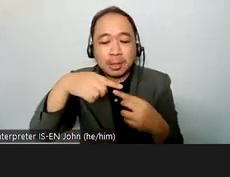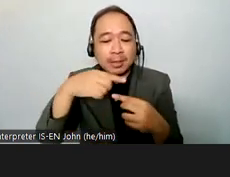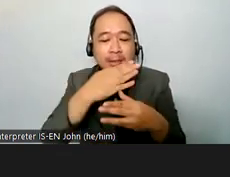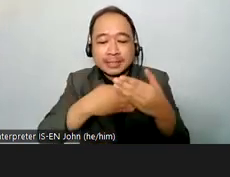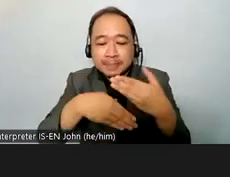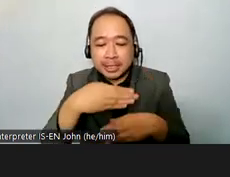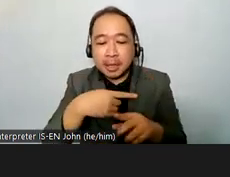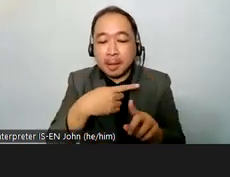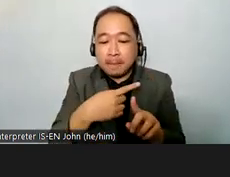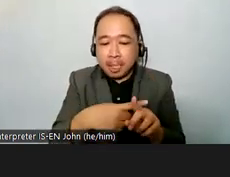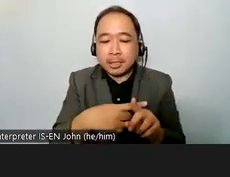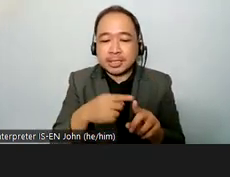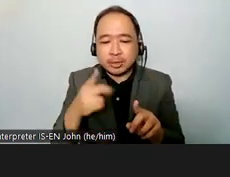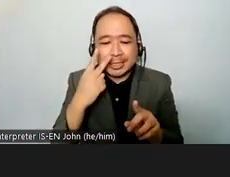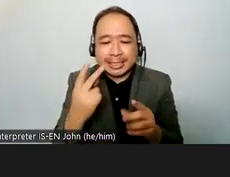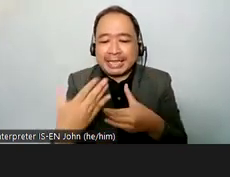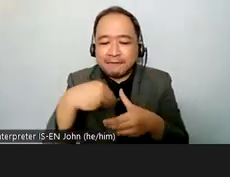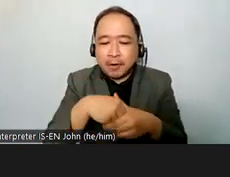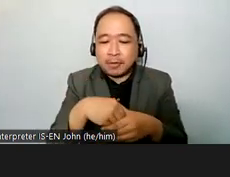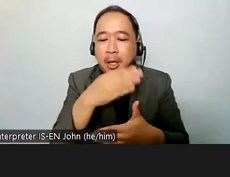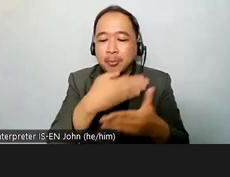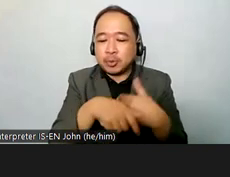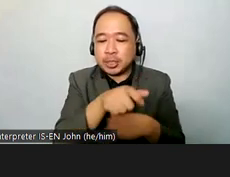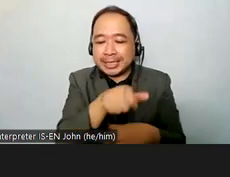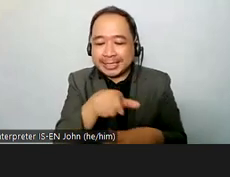and he is the secretary general of the international disability alliance under